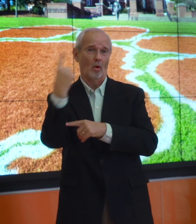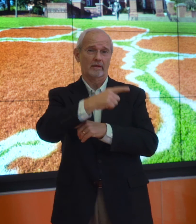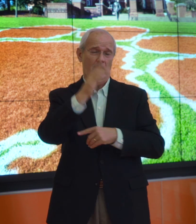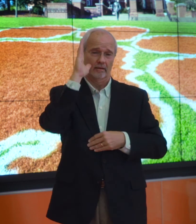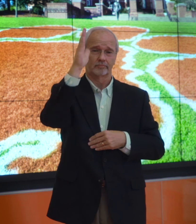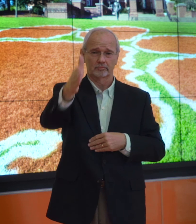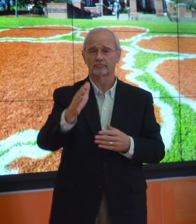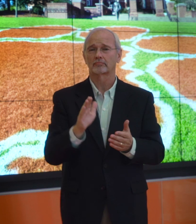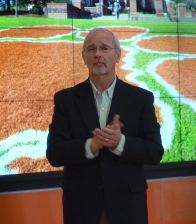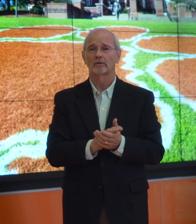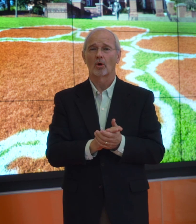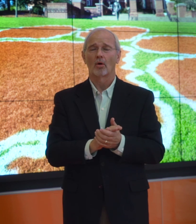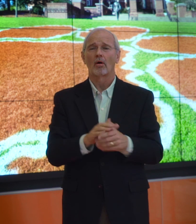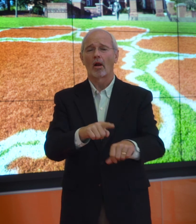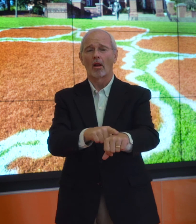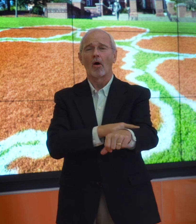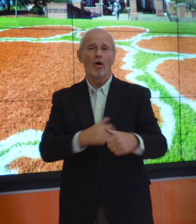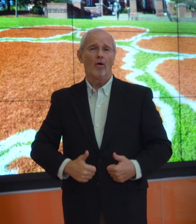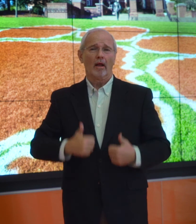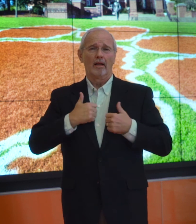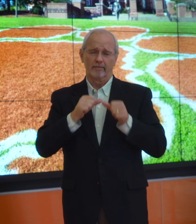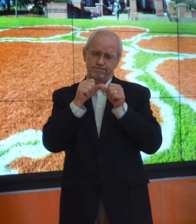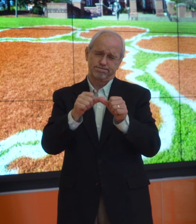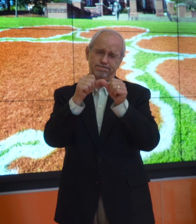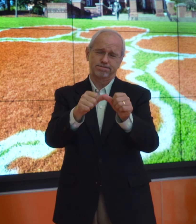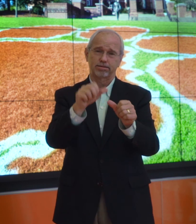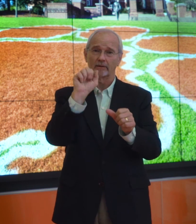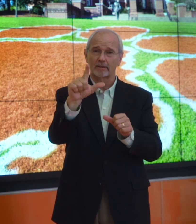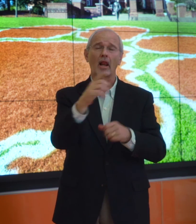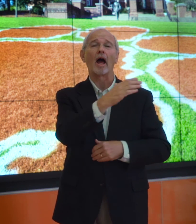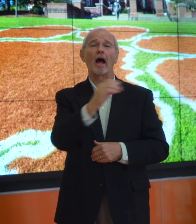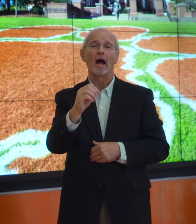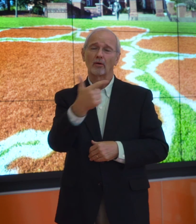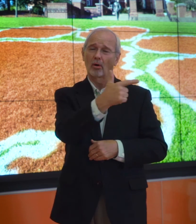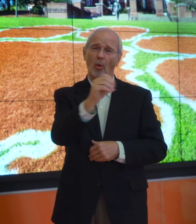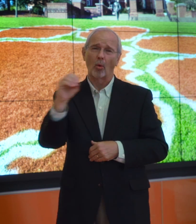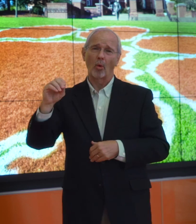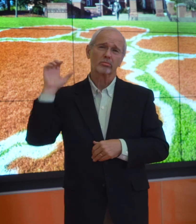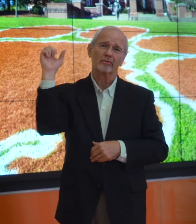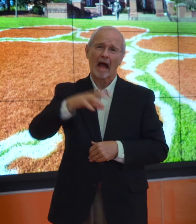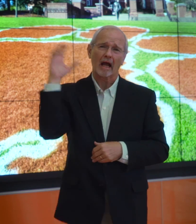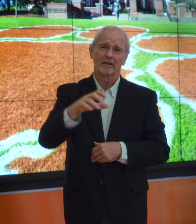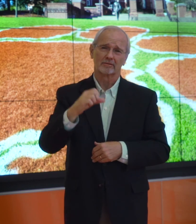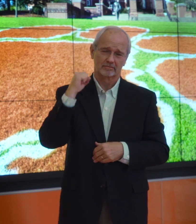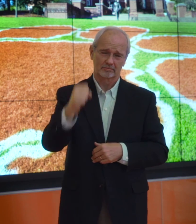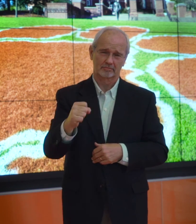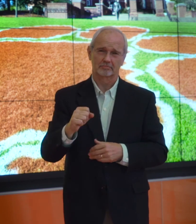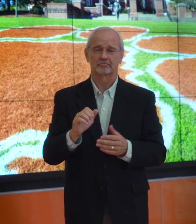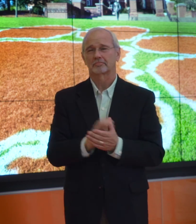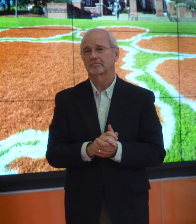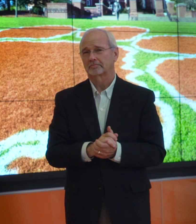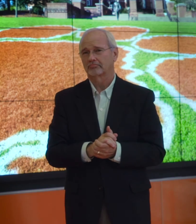and so on. Long live ASL! AND... Goooo Tigers! Yeah!